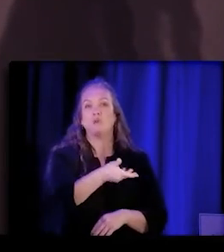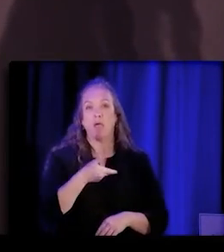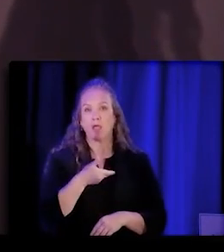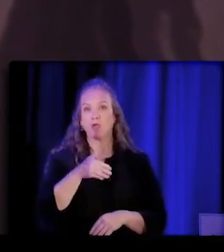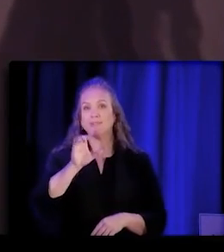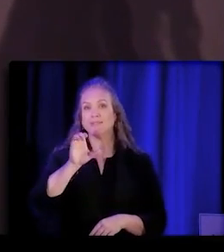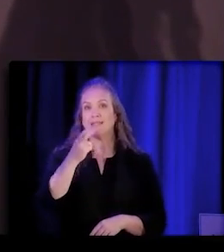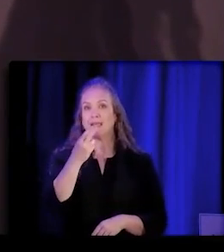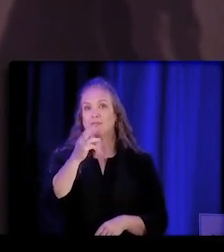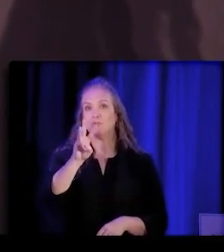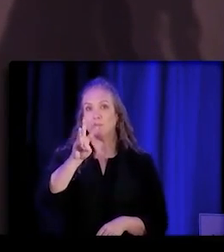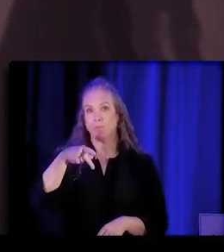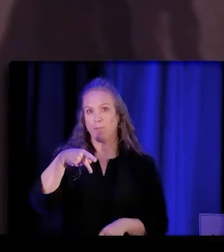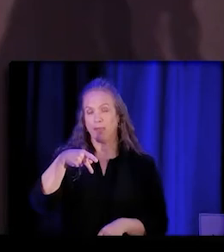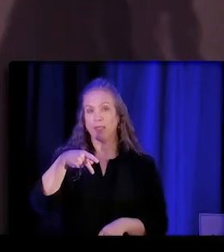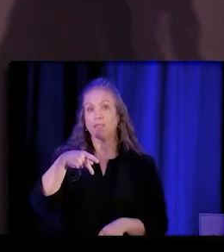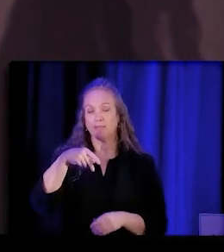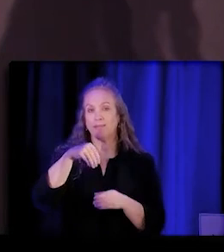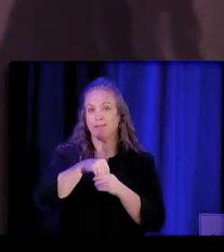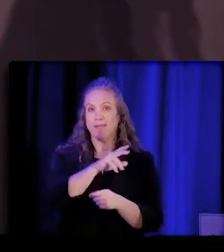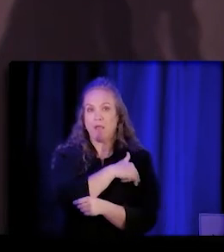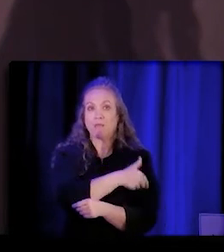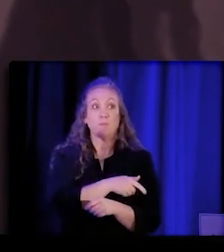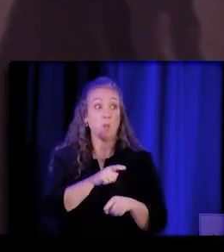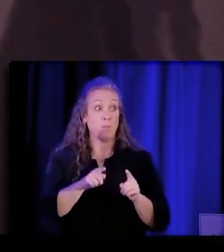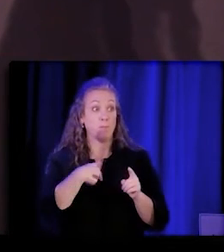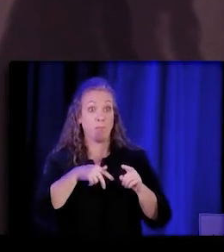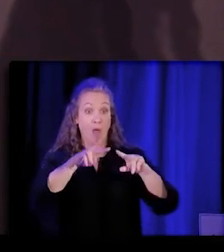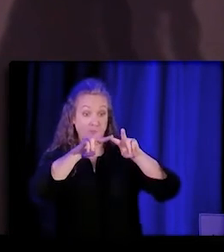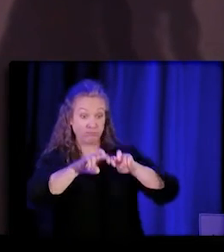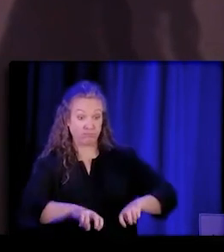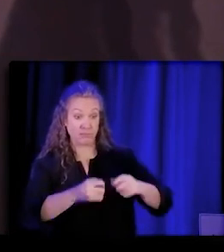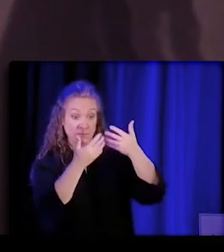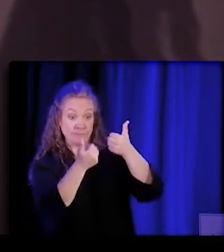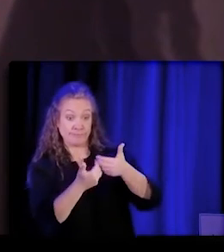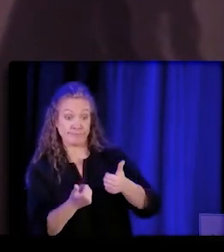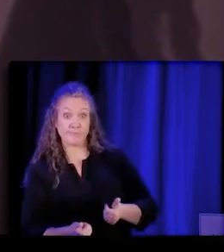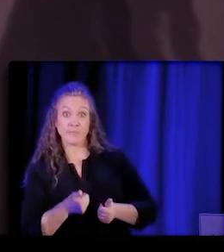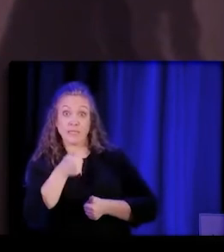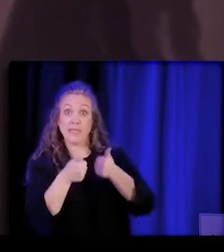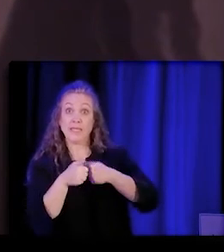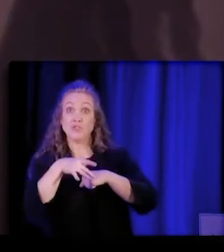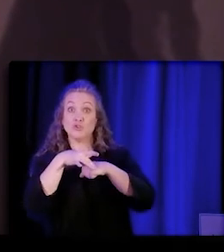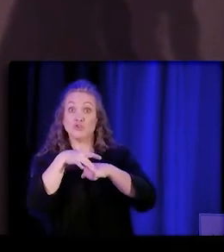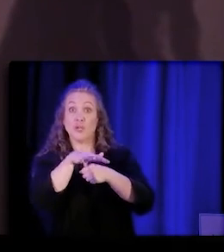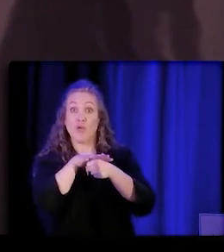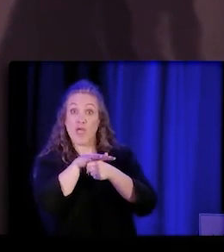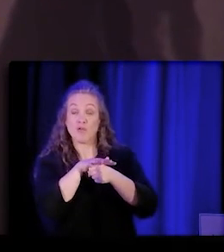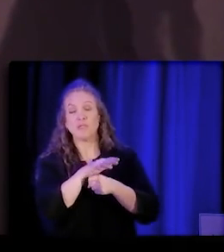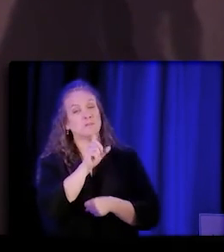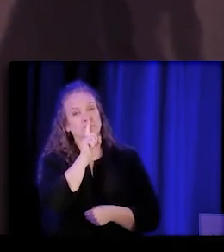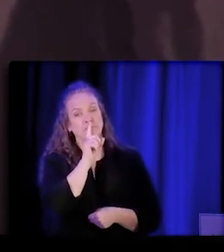But we didn't do a deep dive into the geographical regions that you mentioned, although I could definitely see